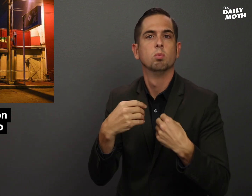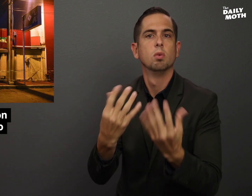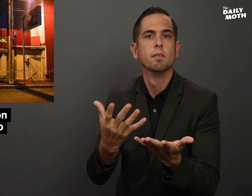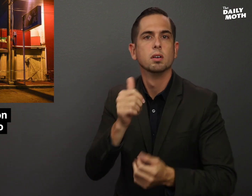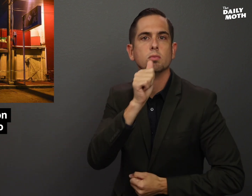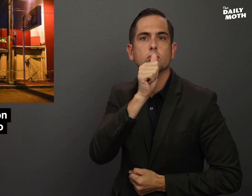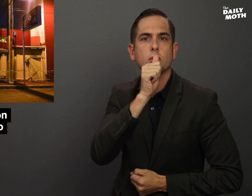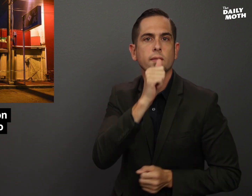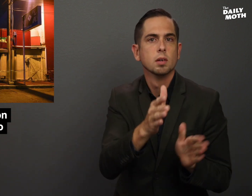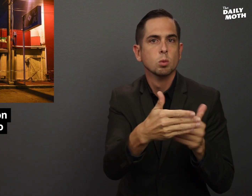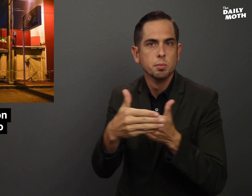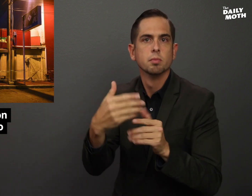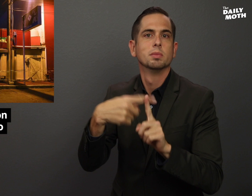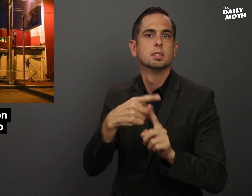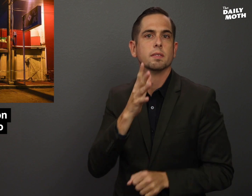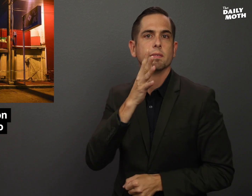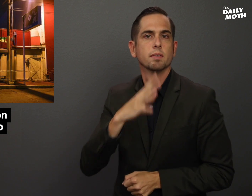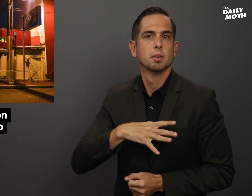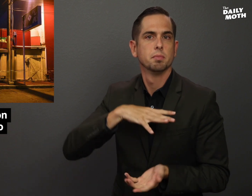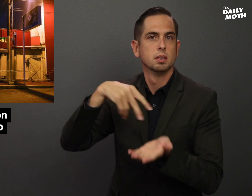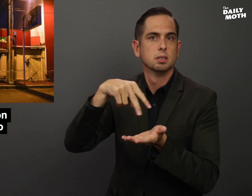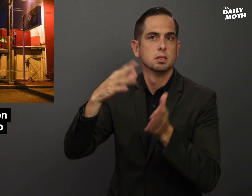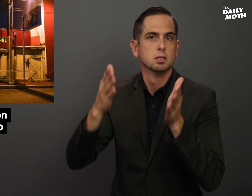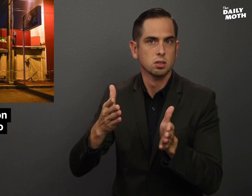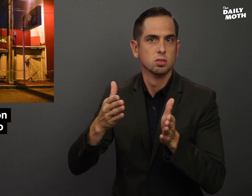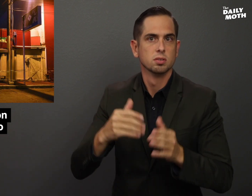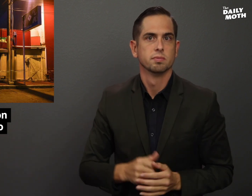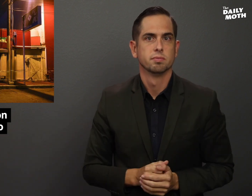and it provided private rooms and female dancers.